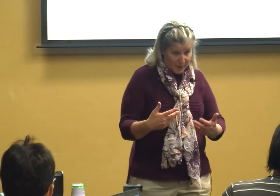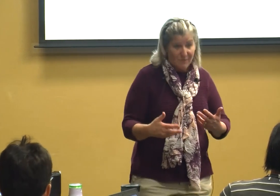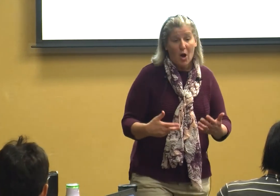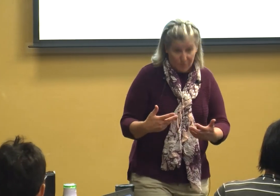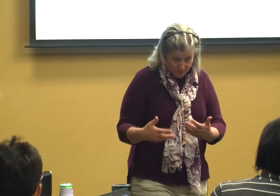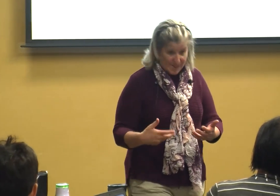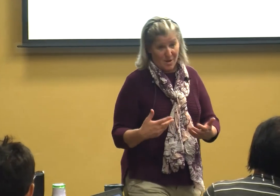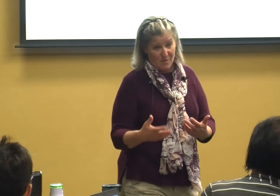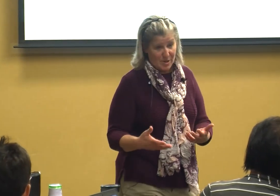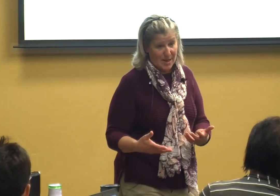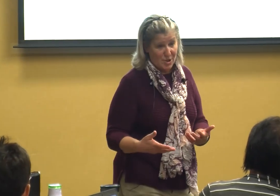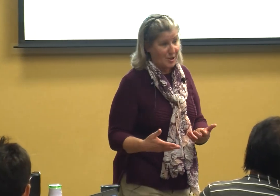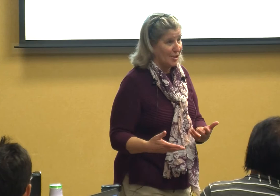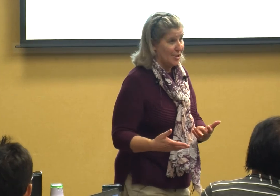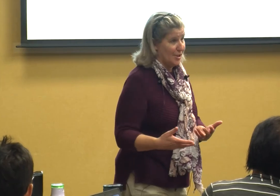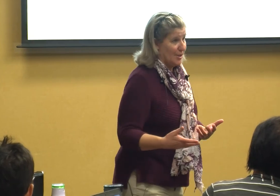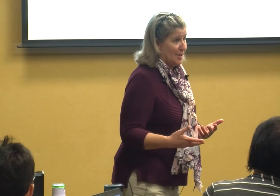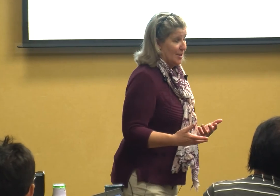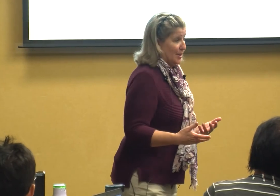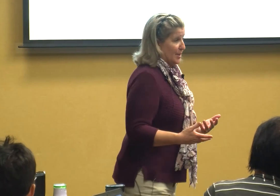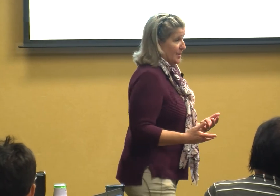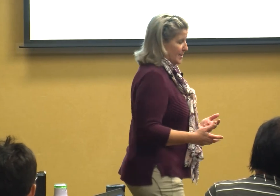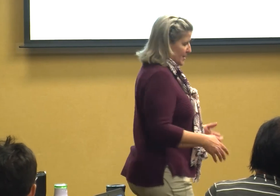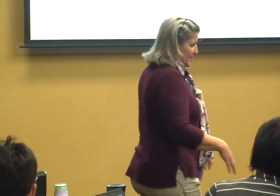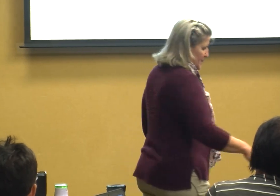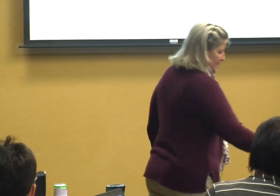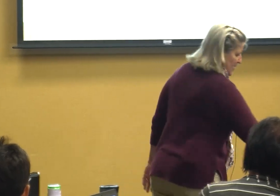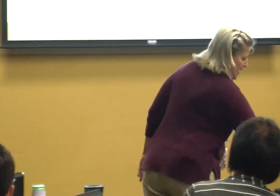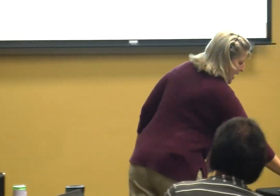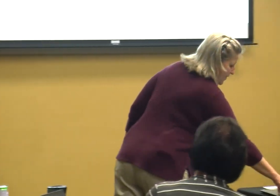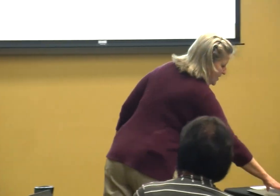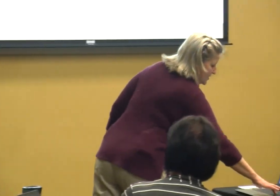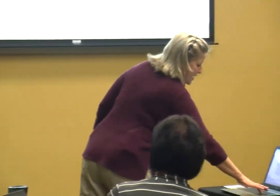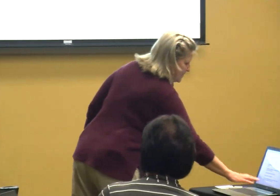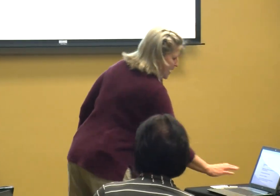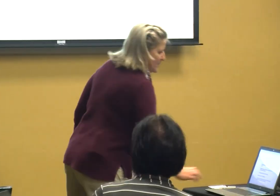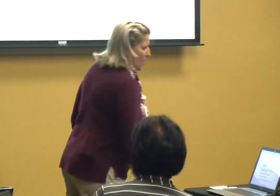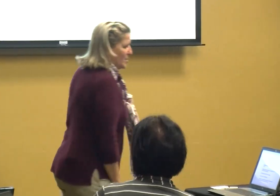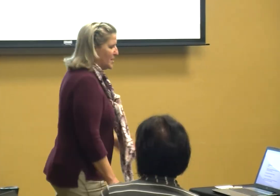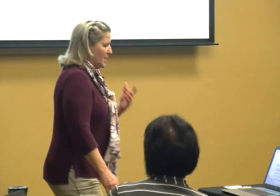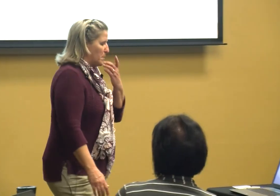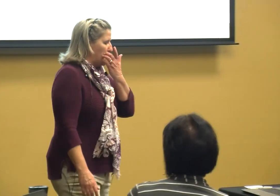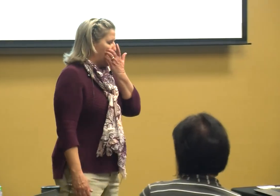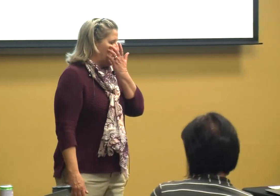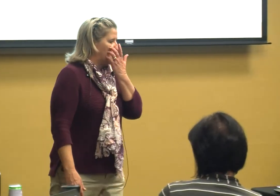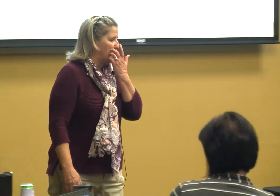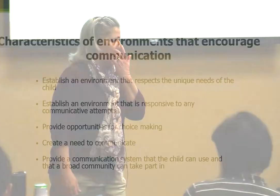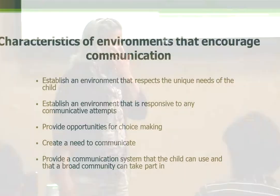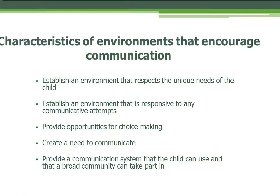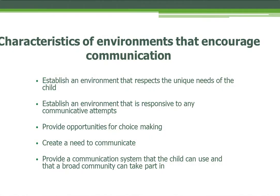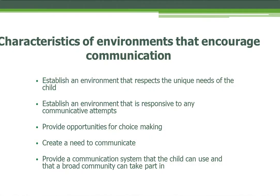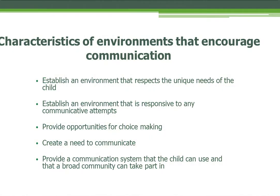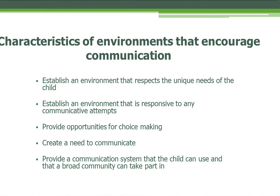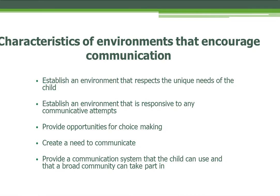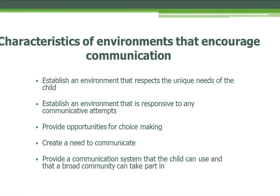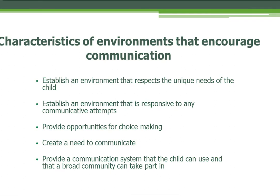involved in this conversation and that's sometimes hard to do but we can do that we want to establish